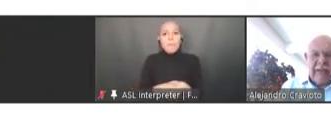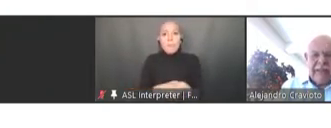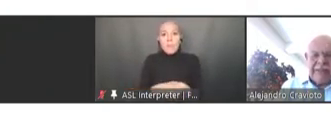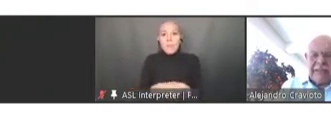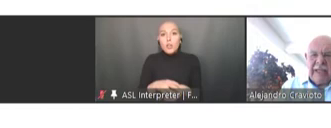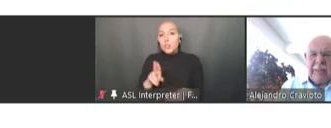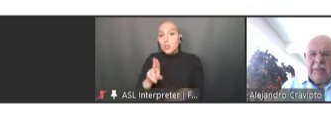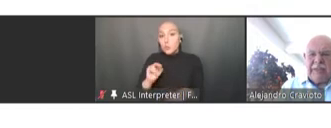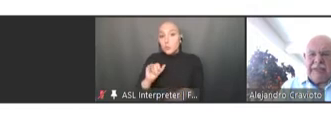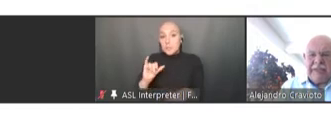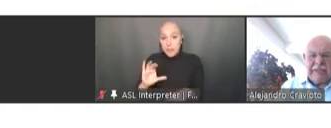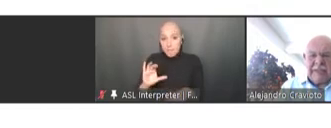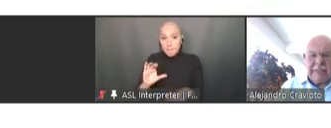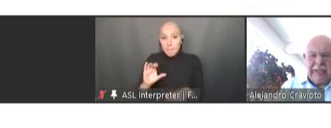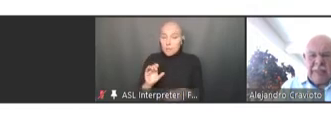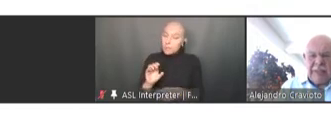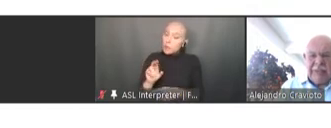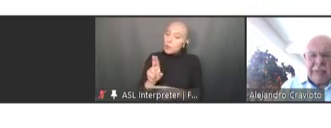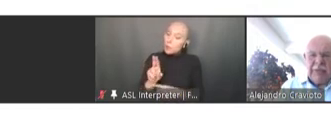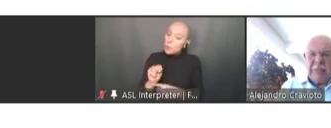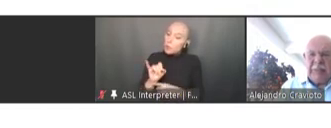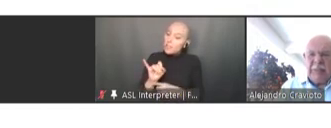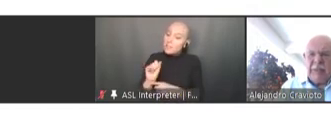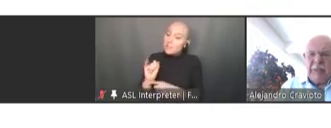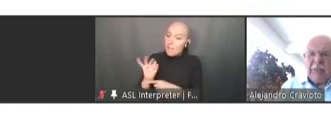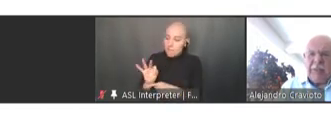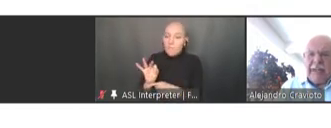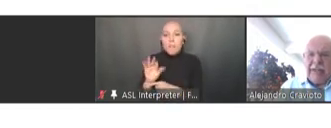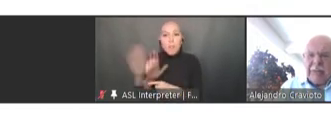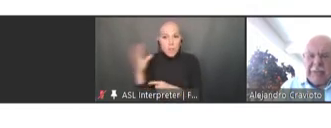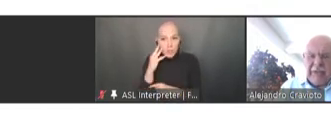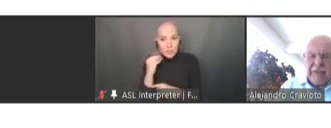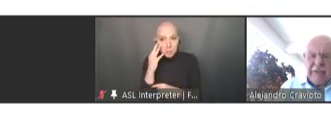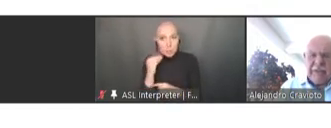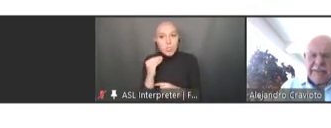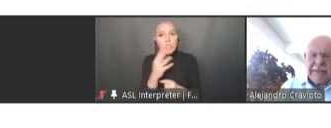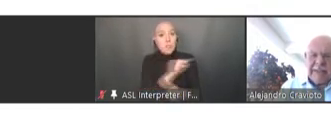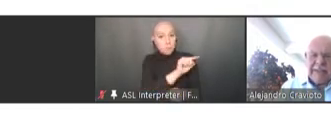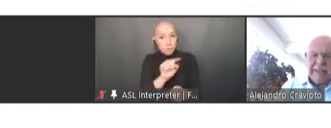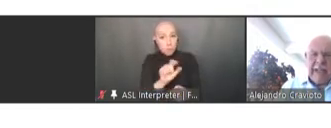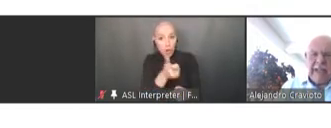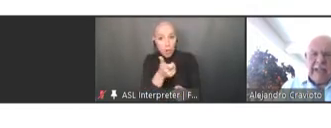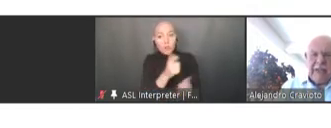The setup of this system in which both the people who are willing to pay for the vaccines and those